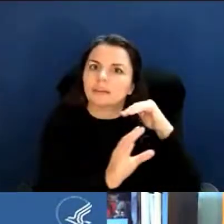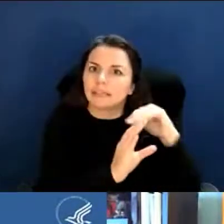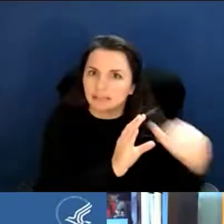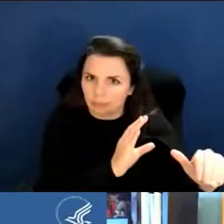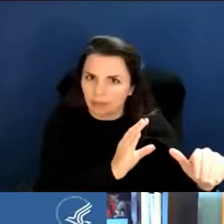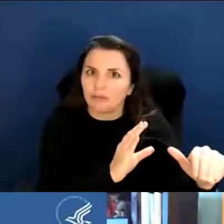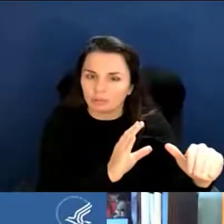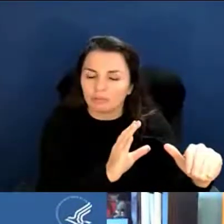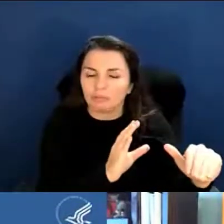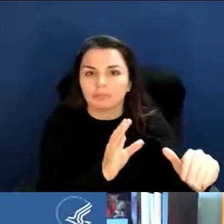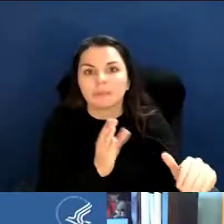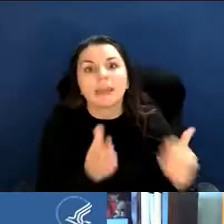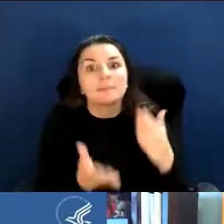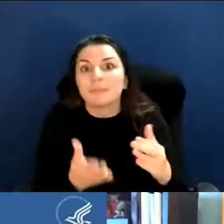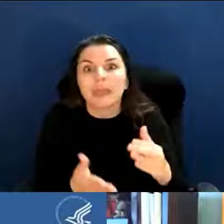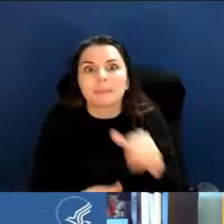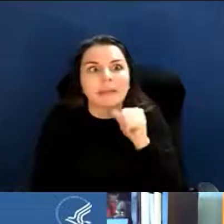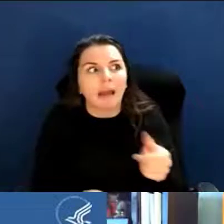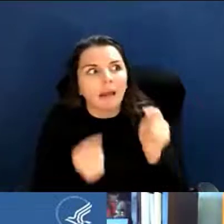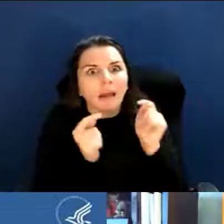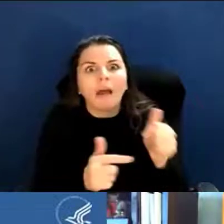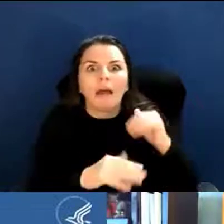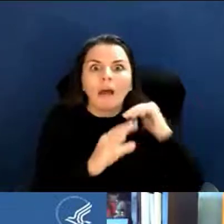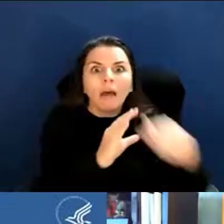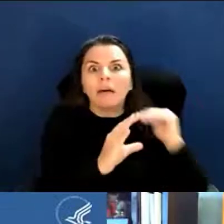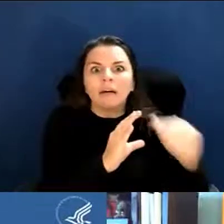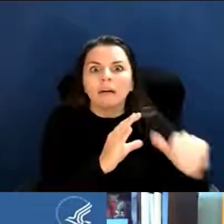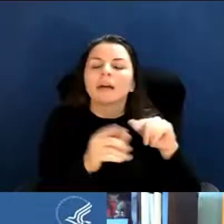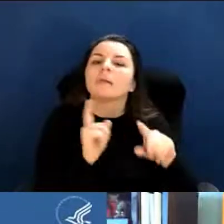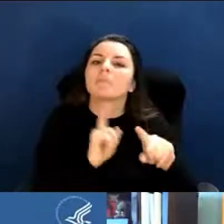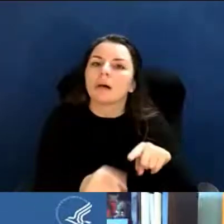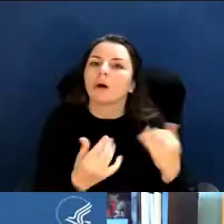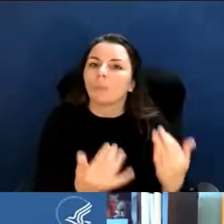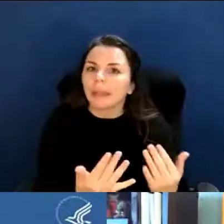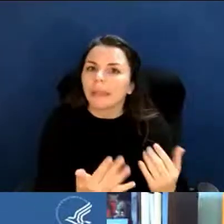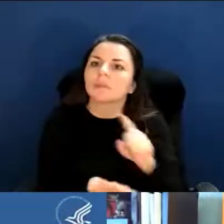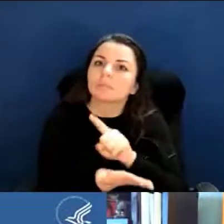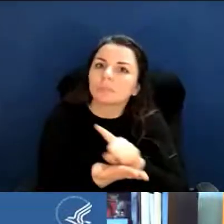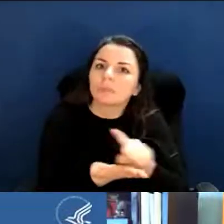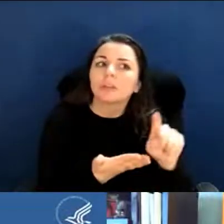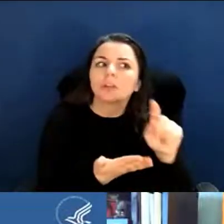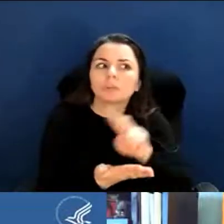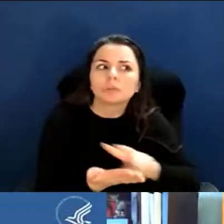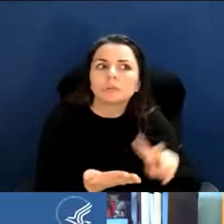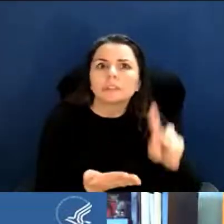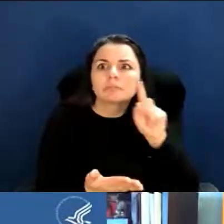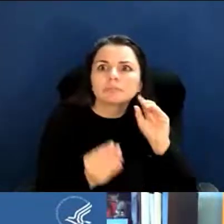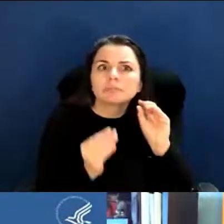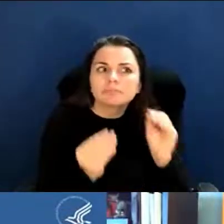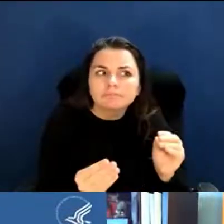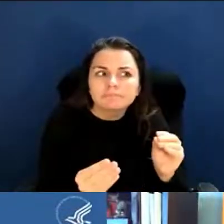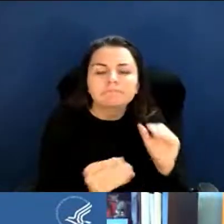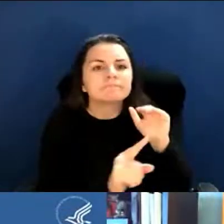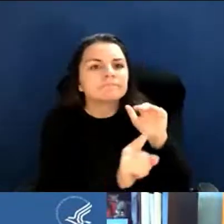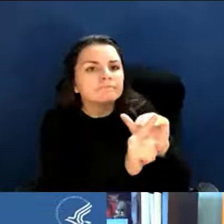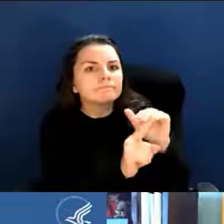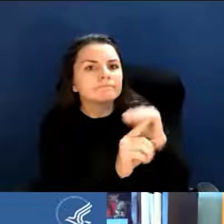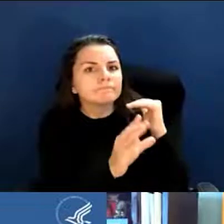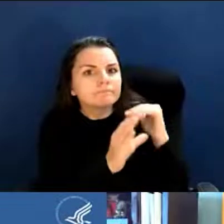Maybe not the next day, but a few days or a week later if you're not hearing back you can always follow up. If you're still not hearing back,